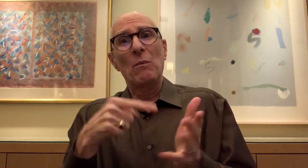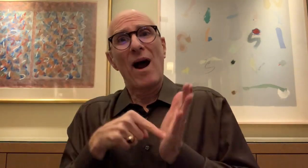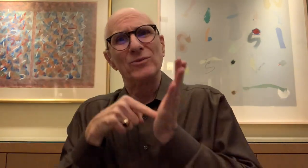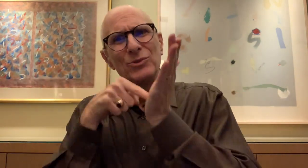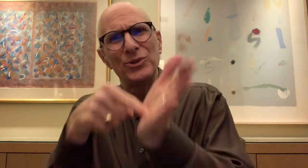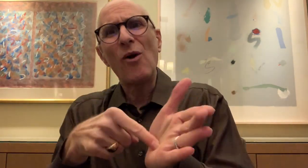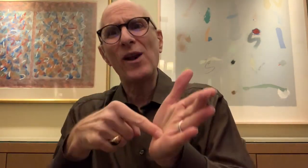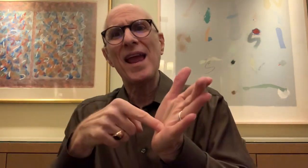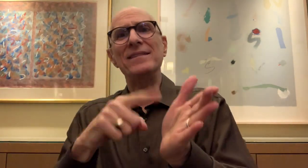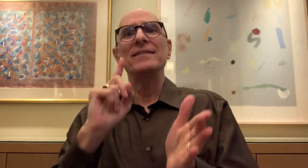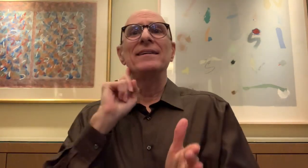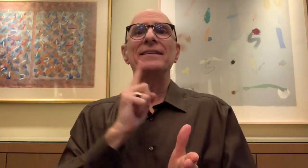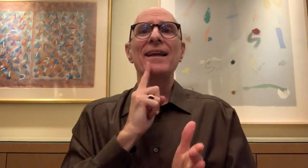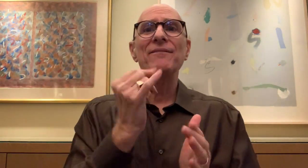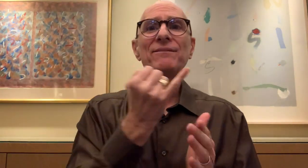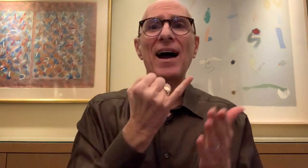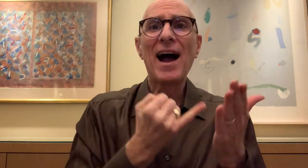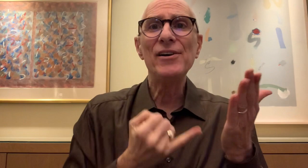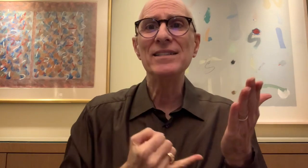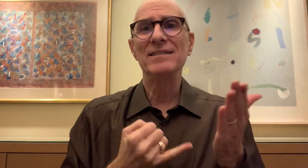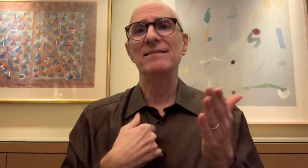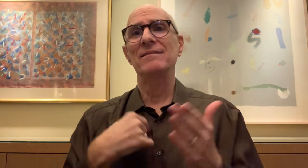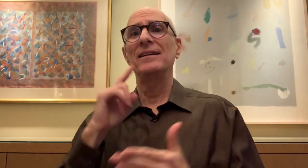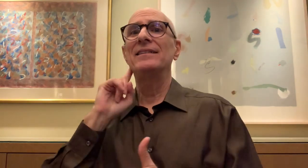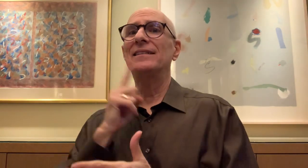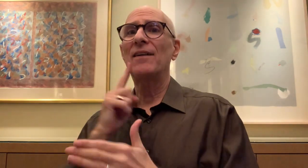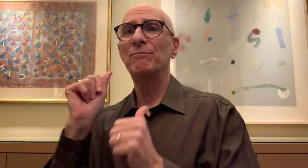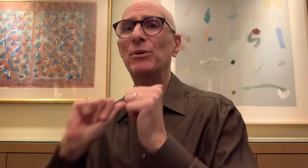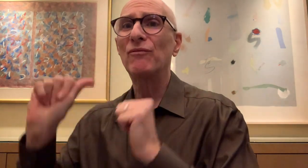We want to showcase Deaf artists, performers, etc and